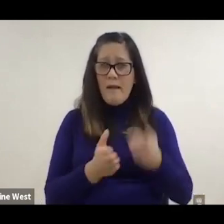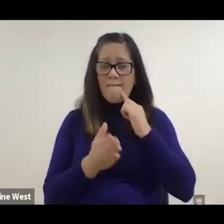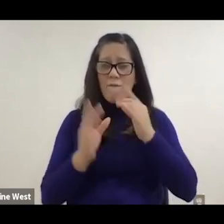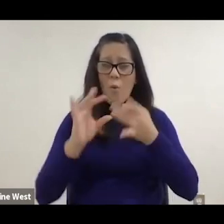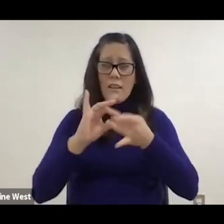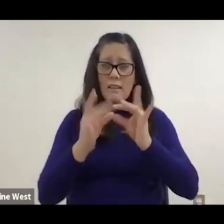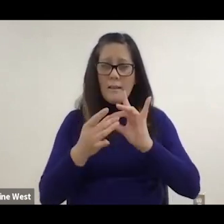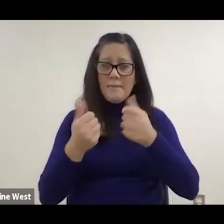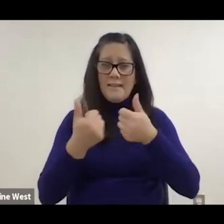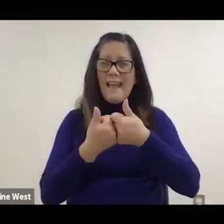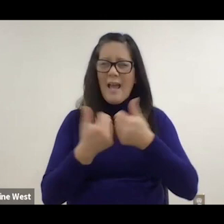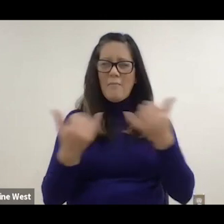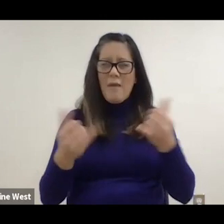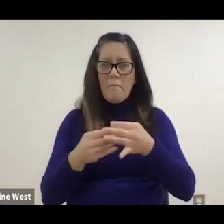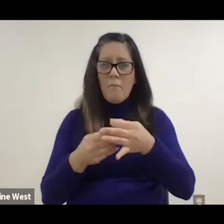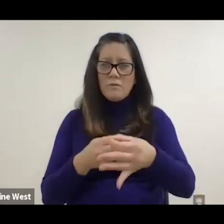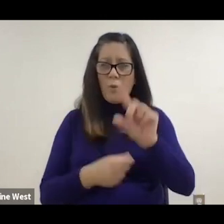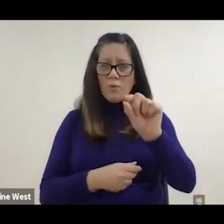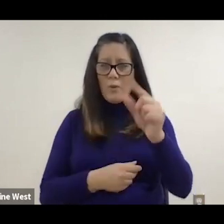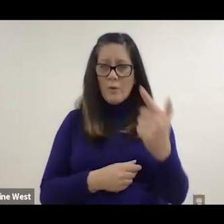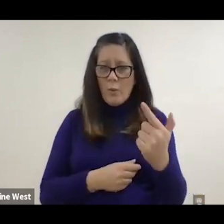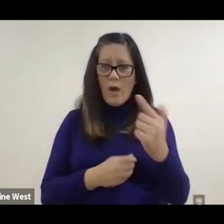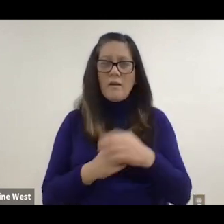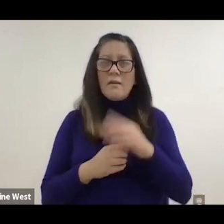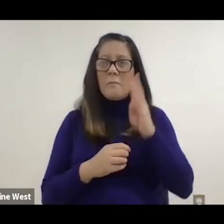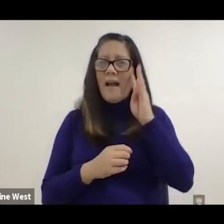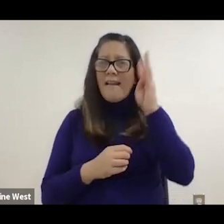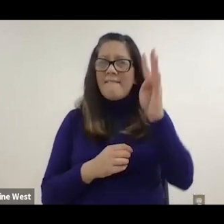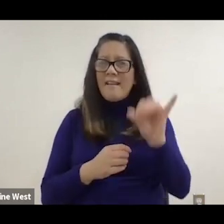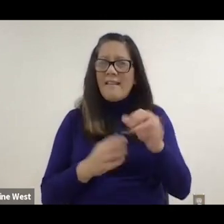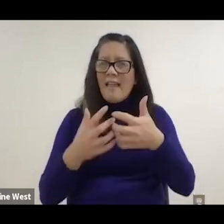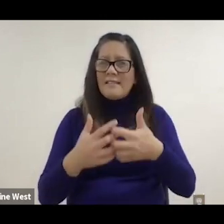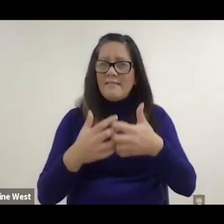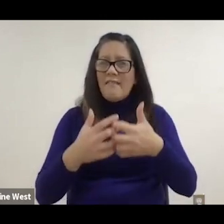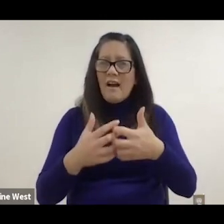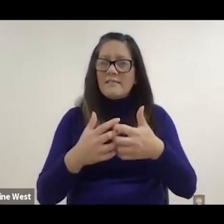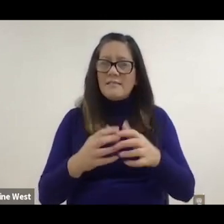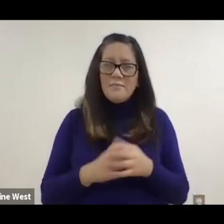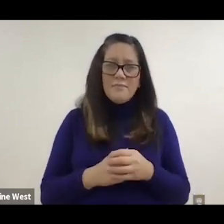I originally invented this to go faster than the other competitors when I competed